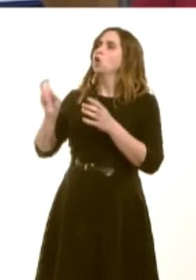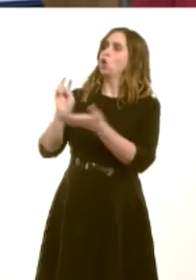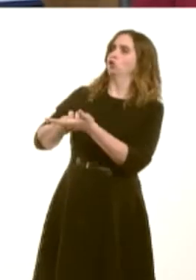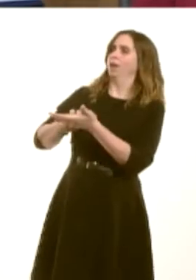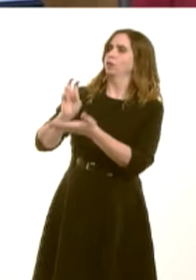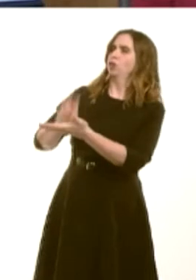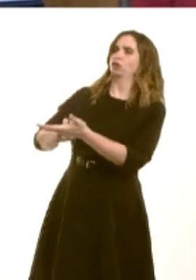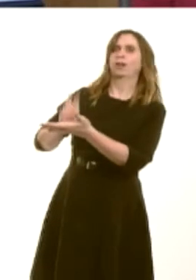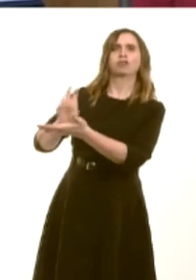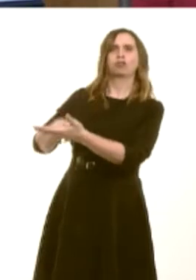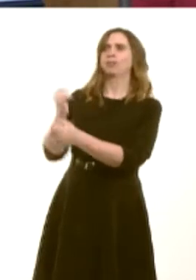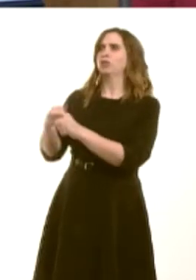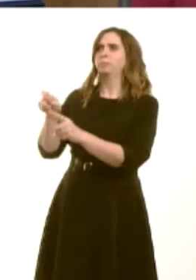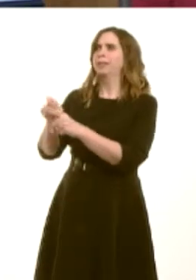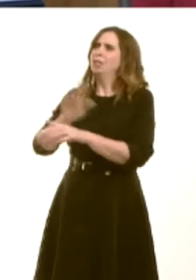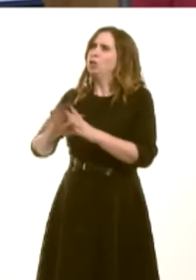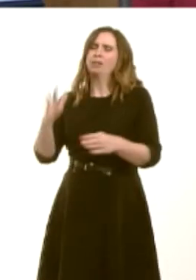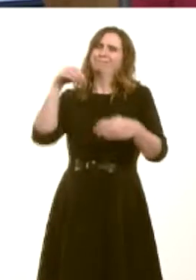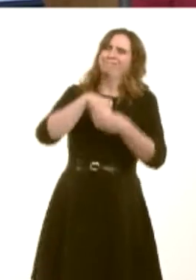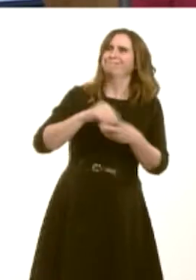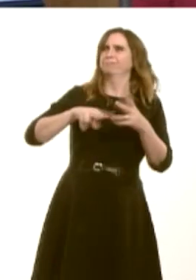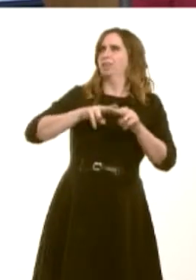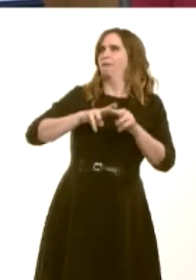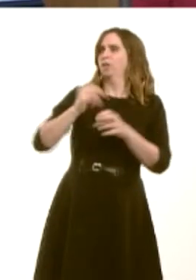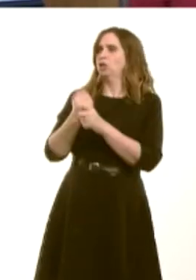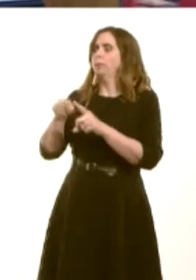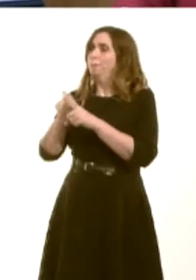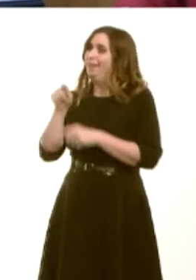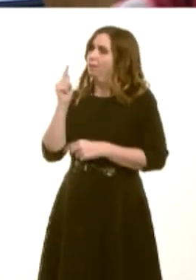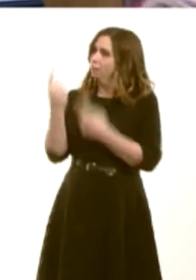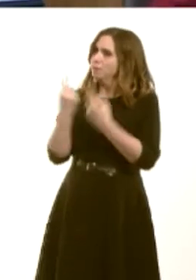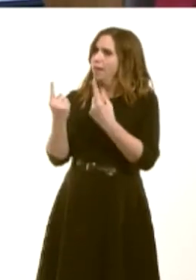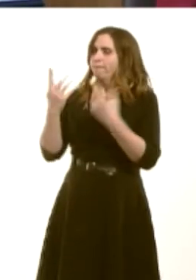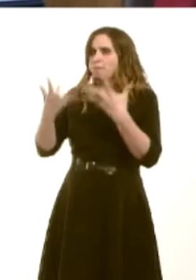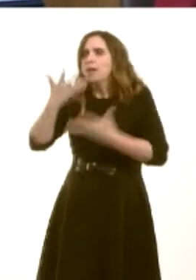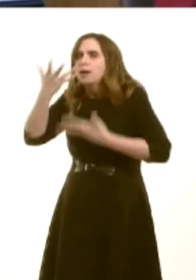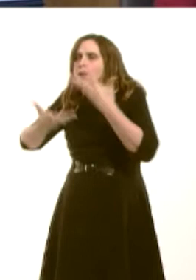the health service in that way. They must explain to the people they serve the reasoning